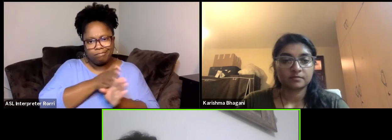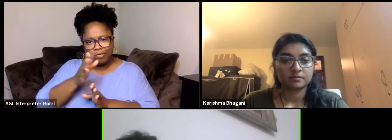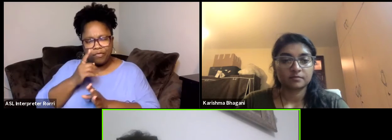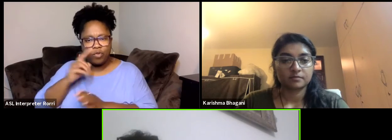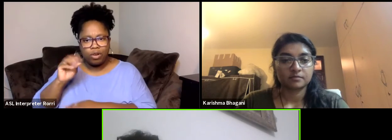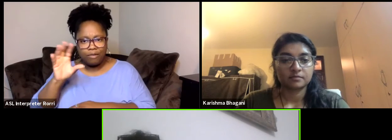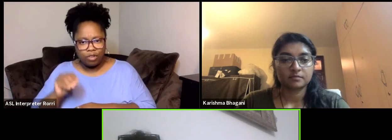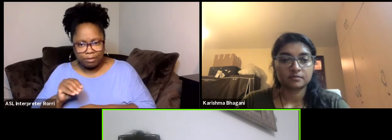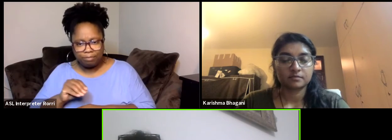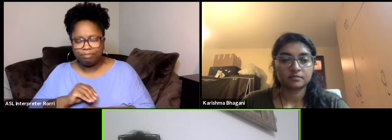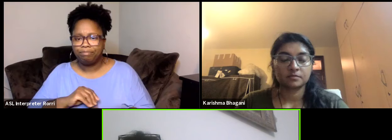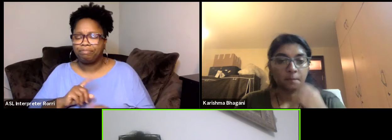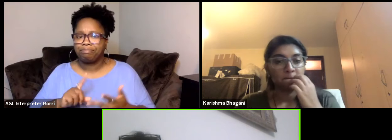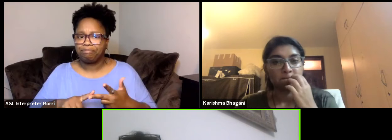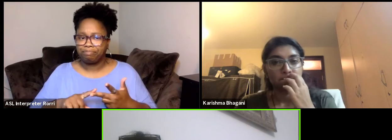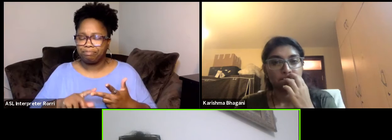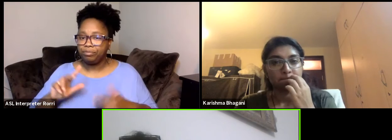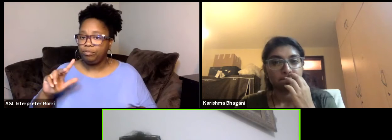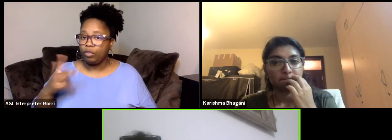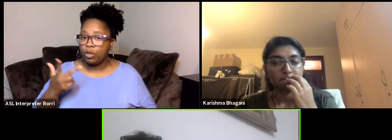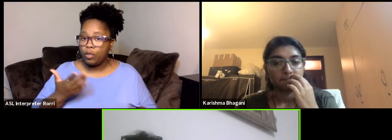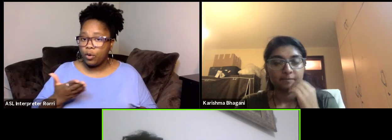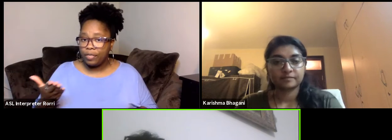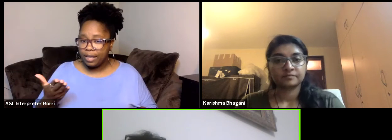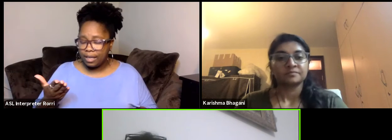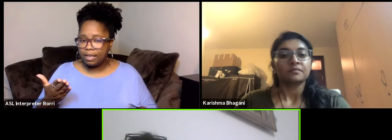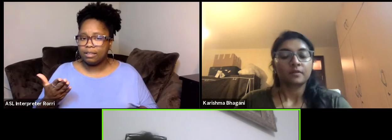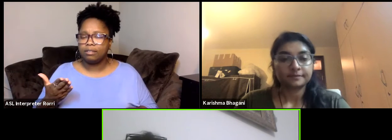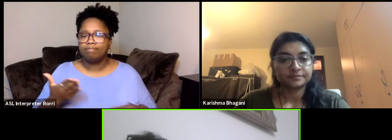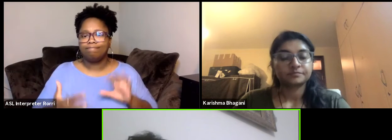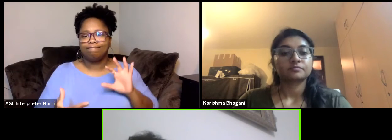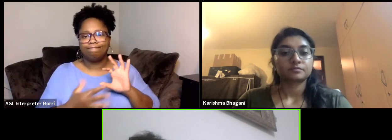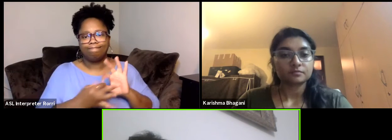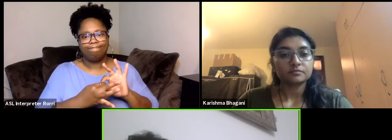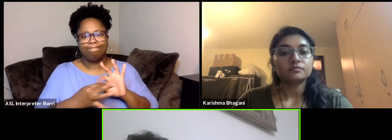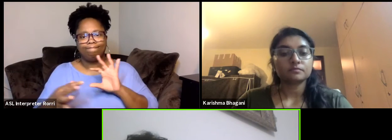The third pillar we work on is connecting, creating spaces